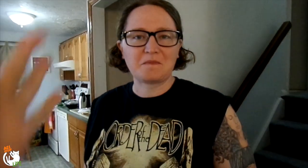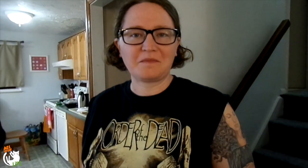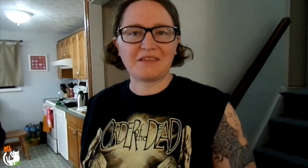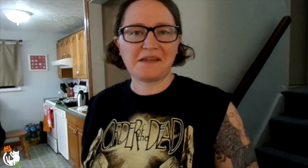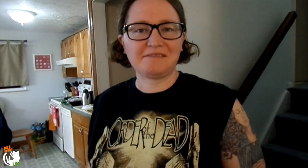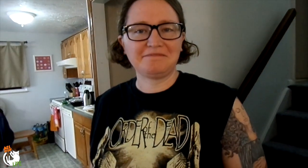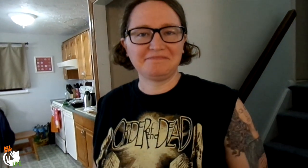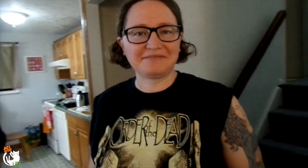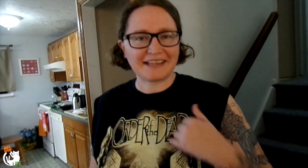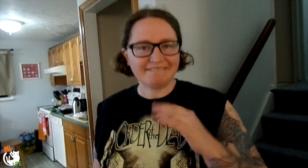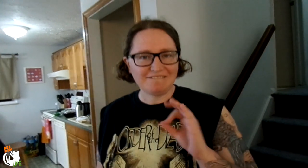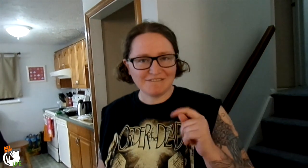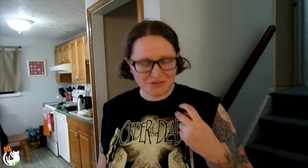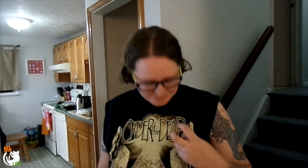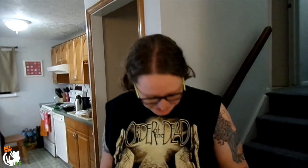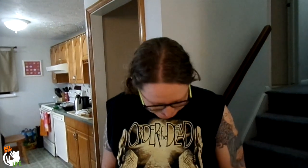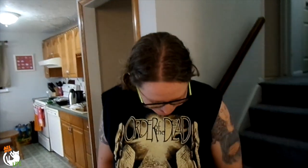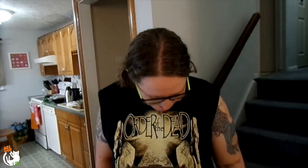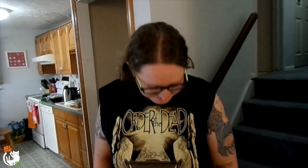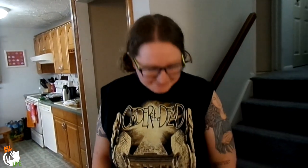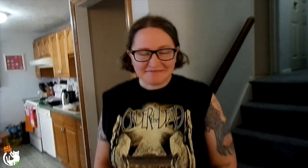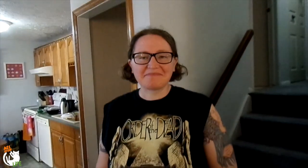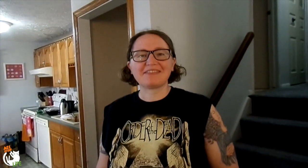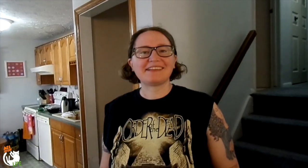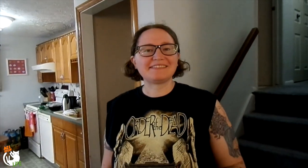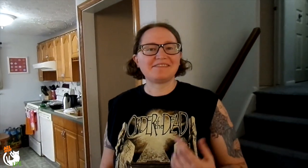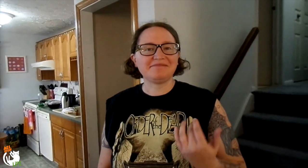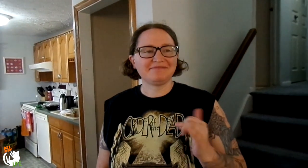So explain what's up. [JE] Well, I'm having a foot issue.